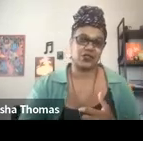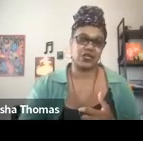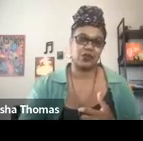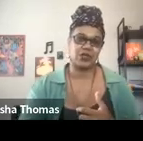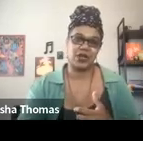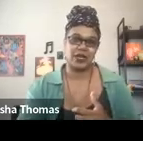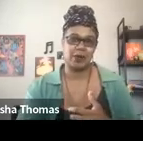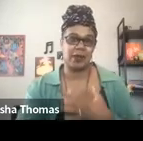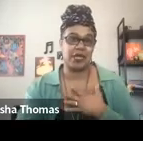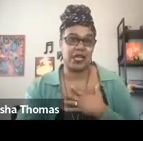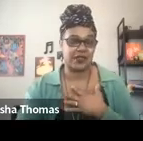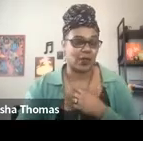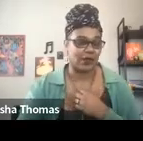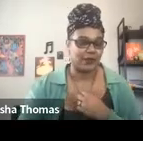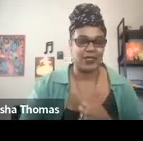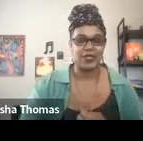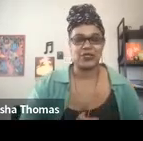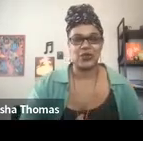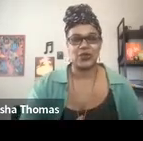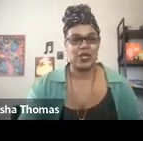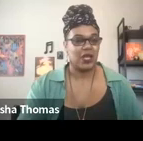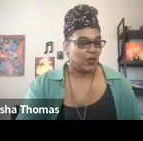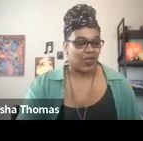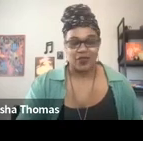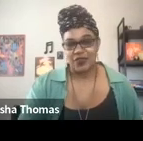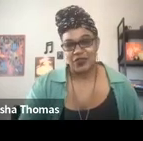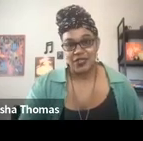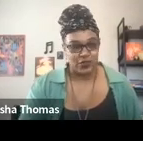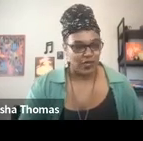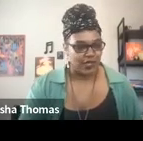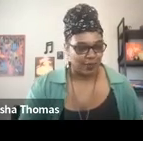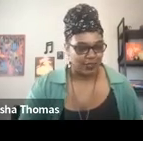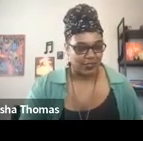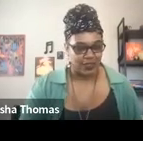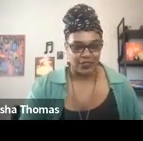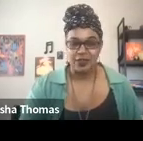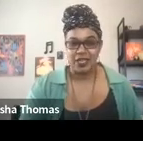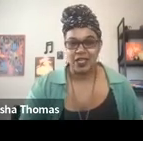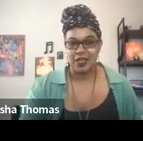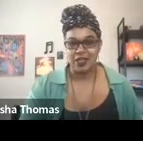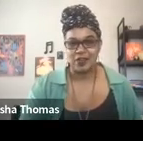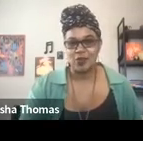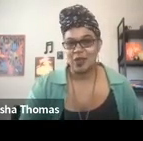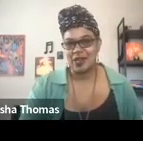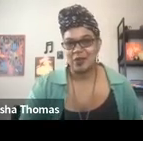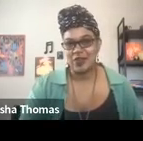on the screen was created by me as well. So, without further ado, I present to you all, Oh My Many Mothers.